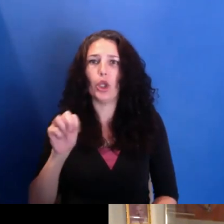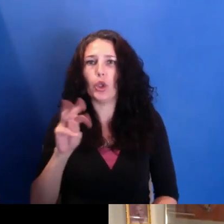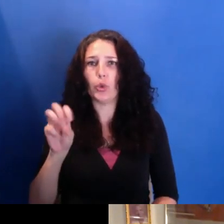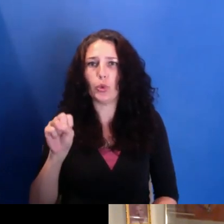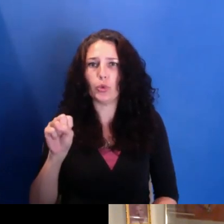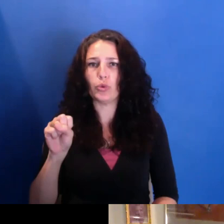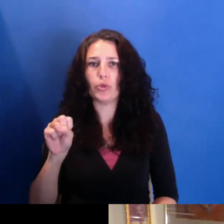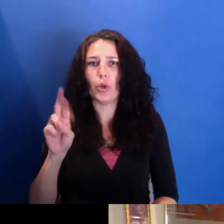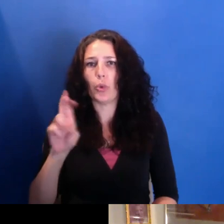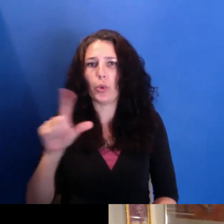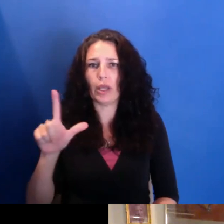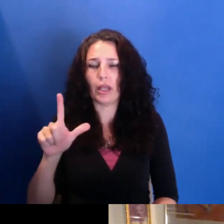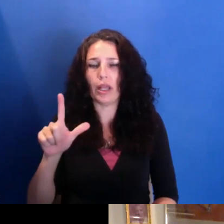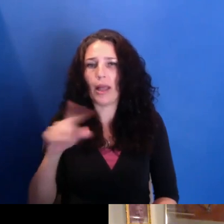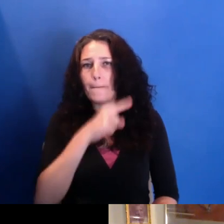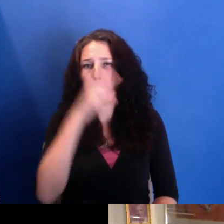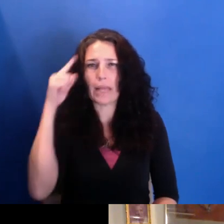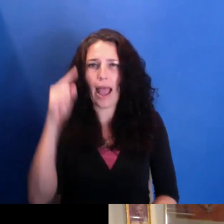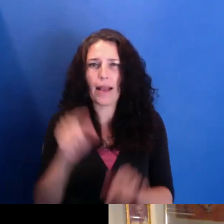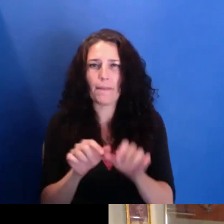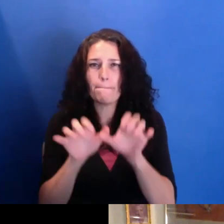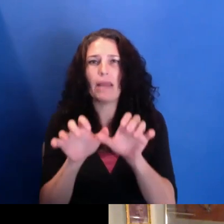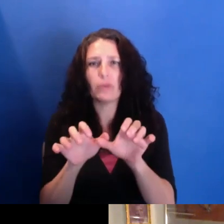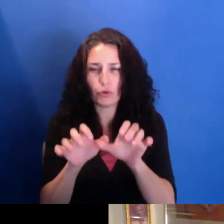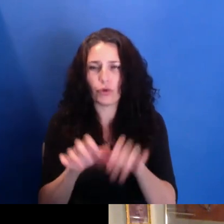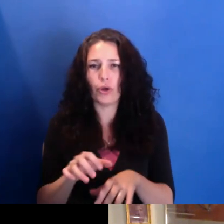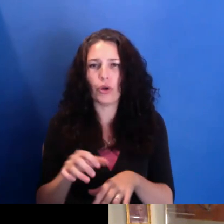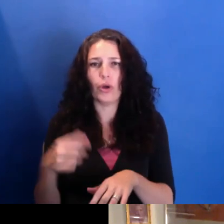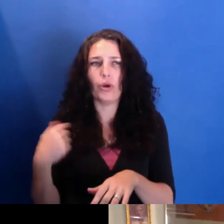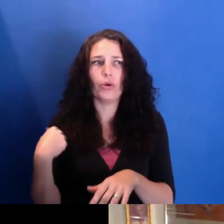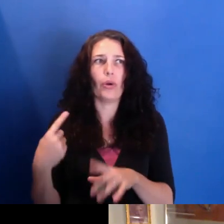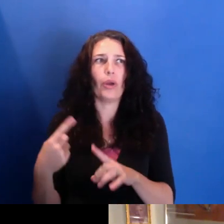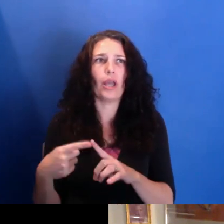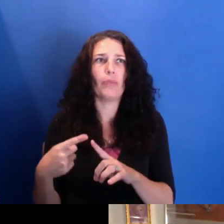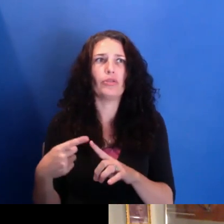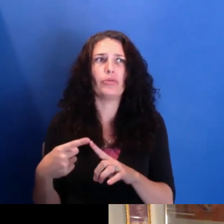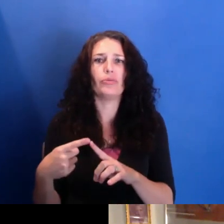And going all the way to 2018, so it's really 51 years, to--